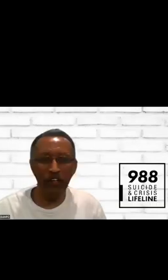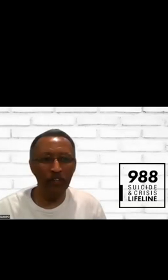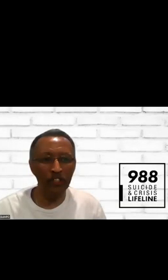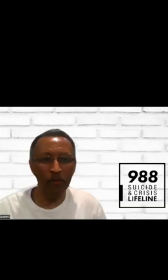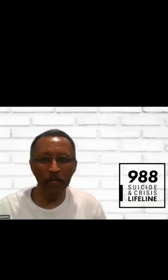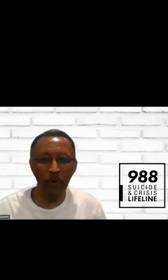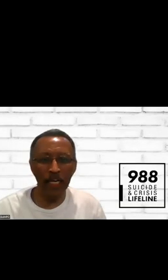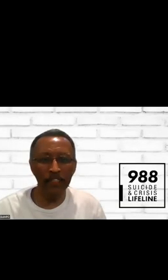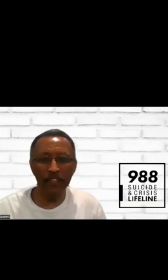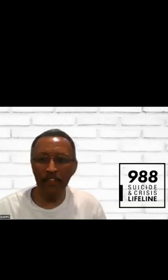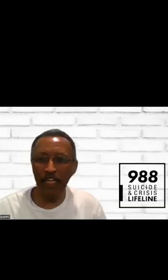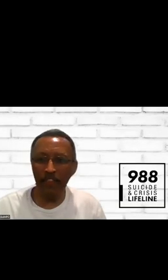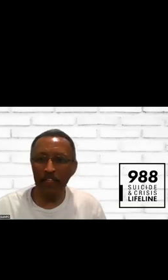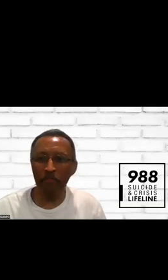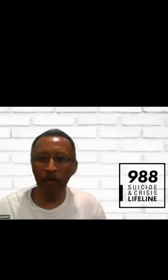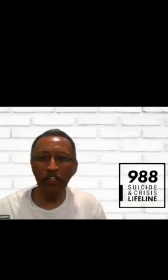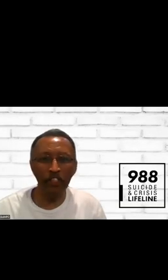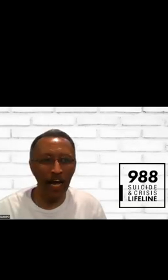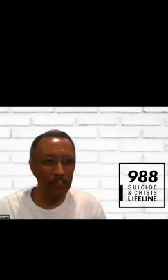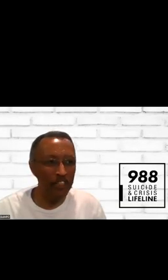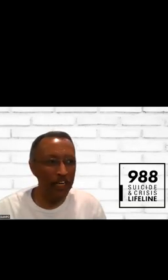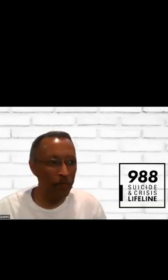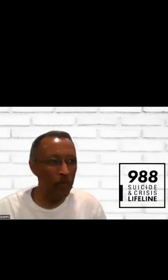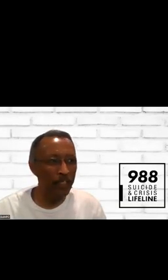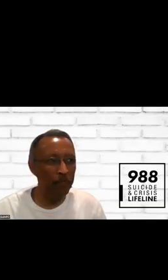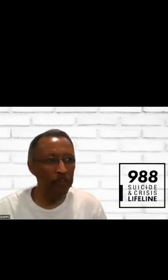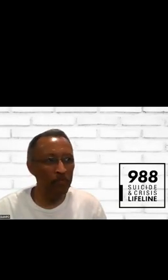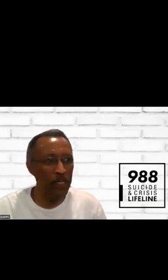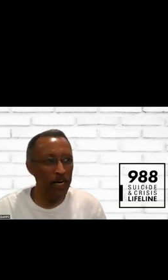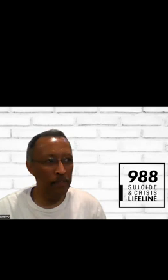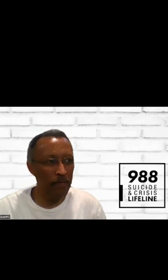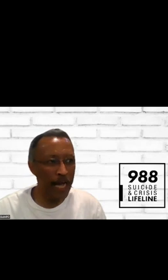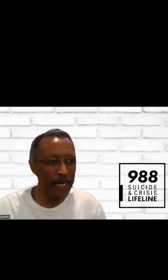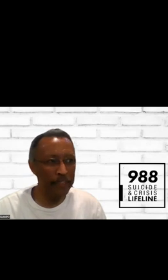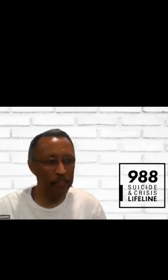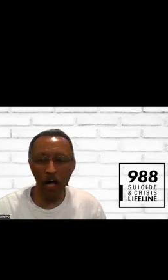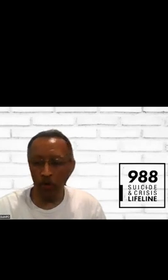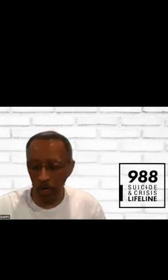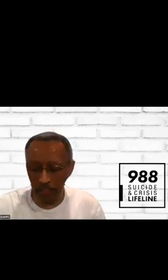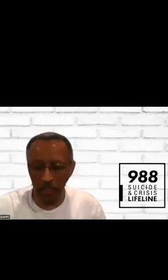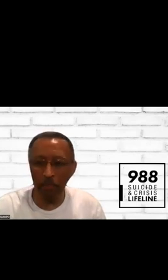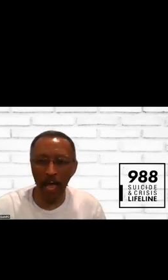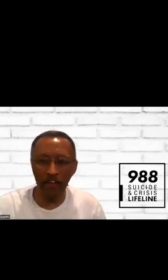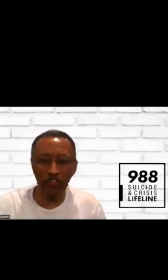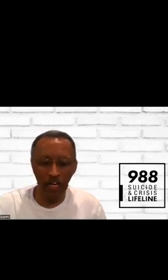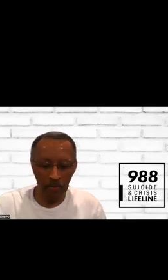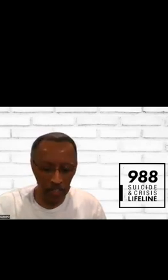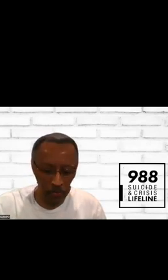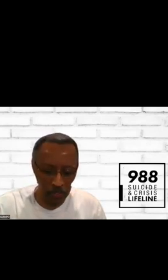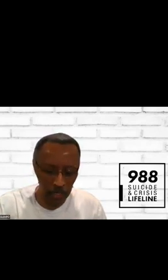THERE WAS SO MANY WAYS TO GET THE INFORMATION OUT TO EVERYONE AND WE HAVE HIGHLIGHTED OTHER ONES IN THE PAST WHEN YOU ARE